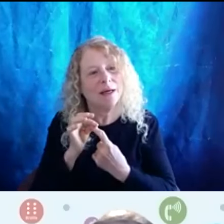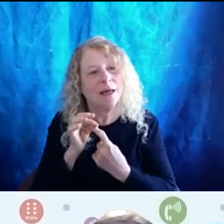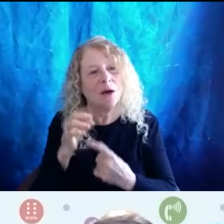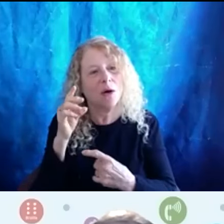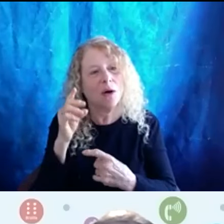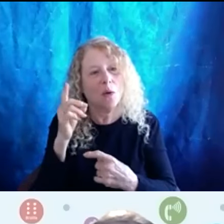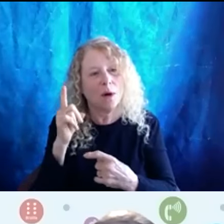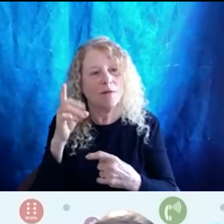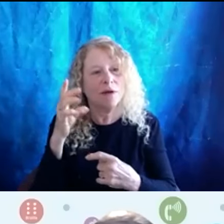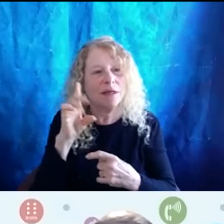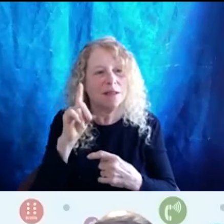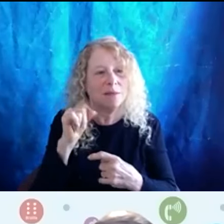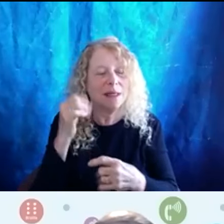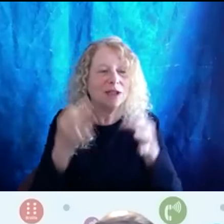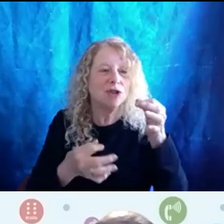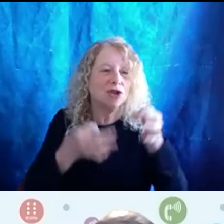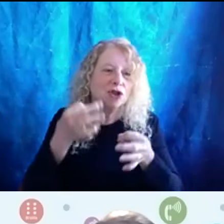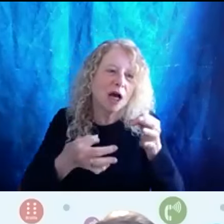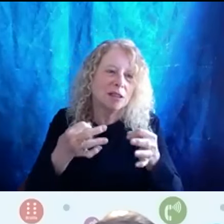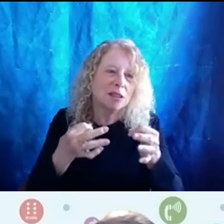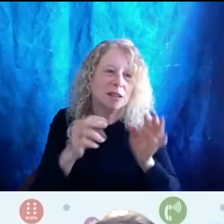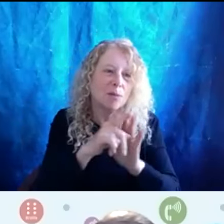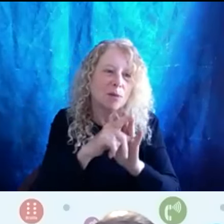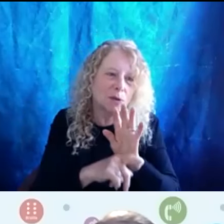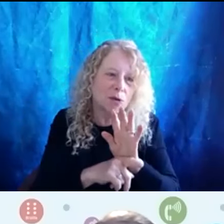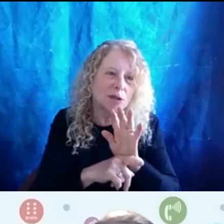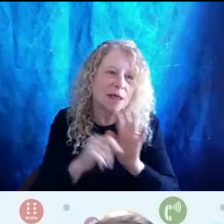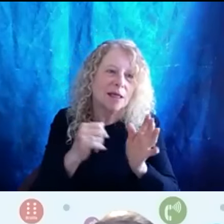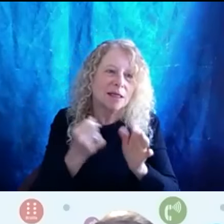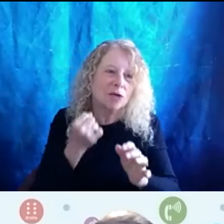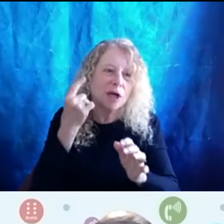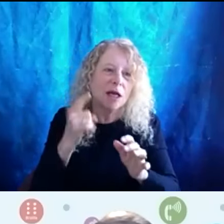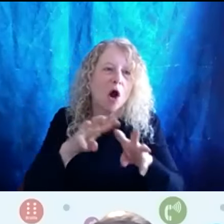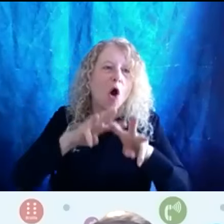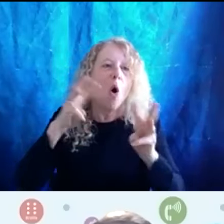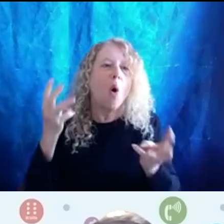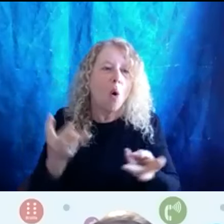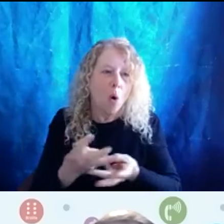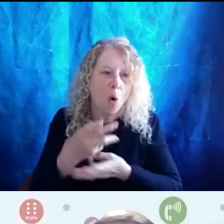justice principles is recognizing wholeness and it took me a while to get to that place right.